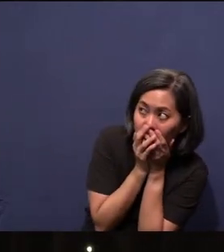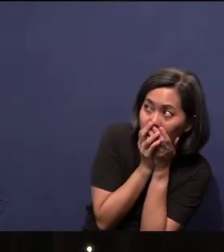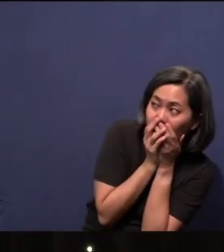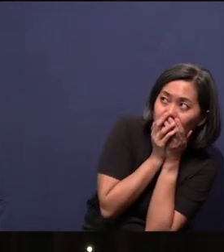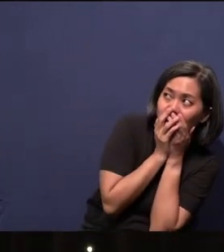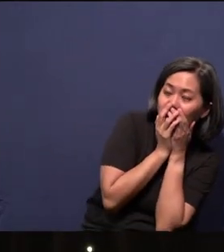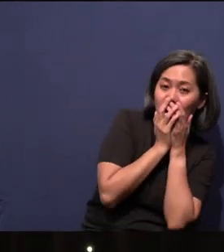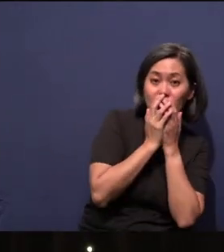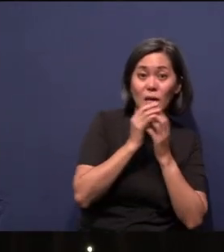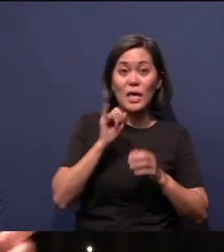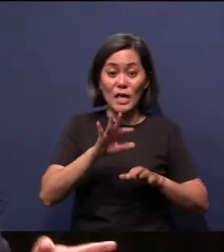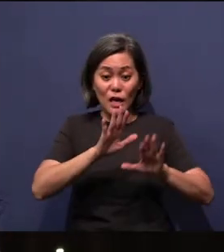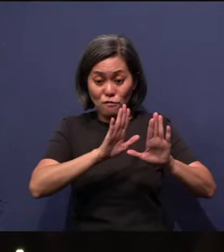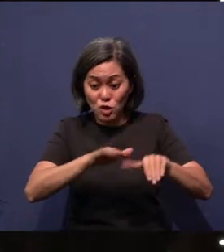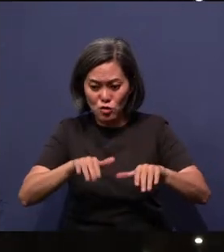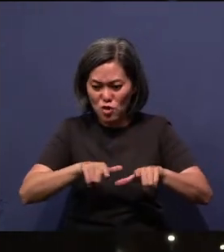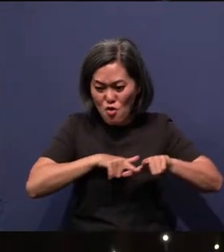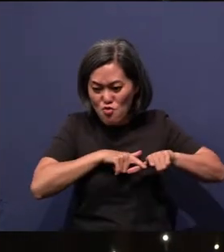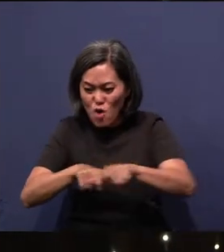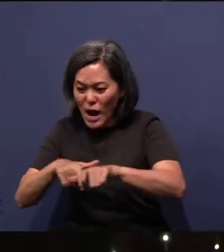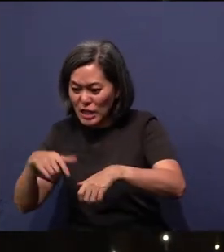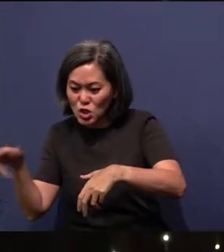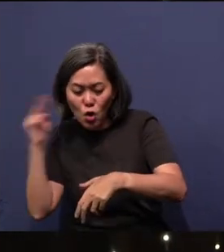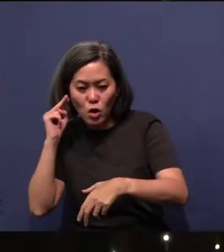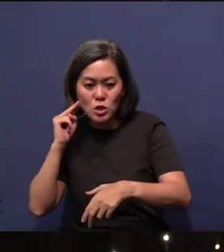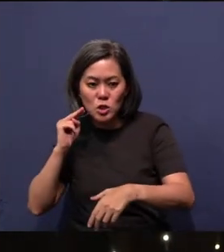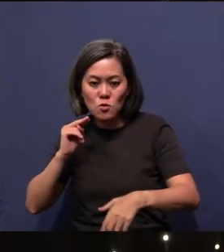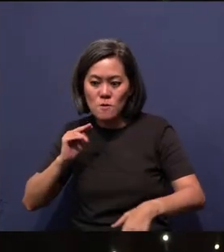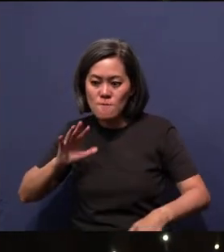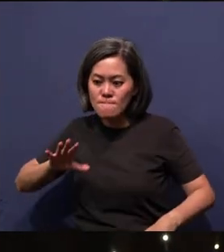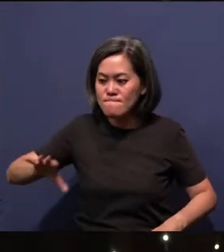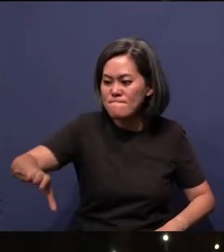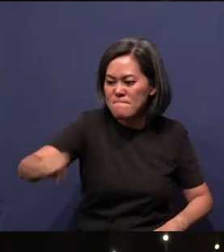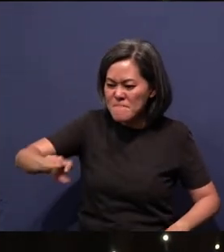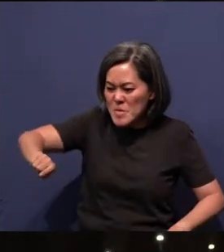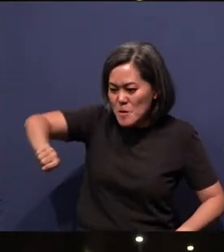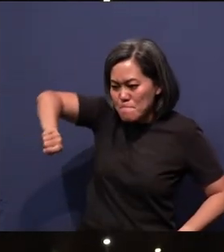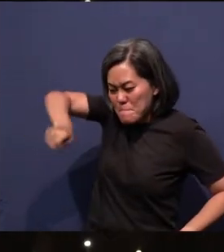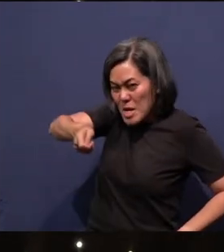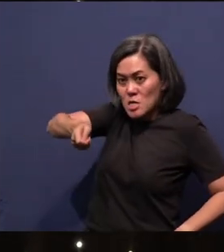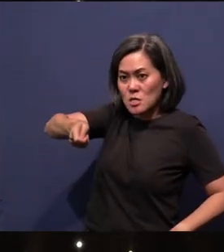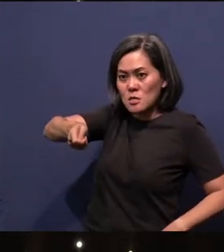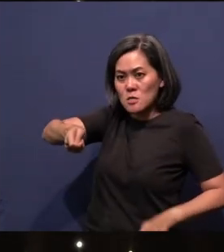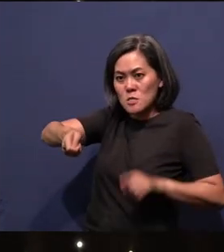If the children run, make noise, she will reach out and she'll pinch the child. “This is the house of God! Behave yourself!”